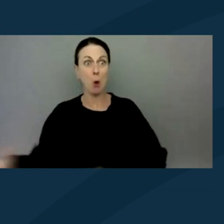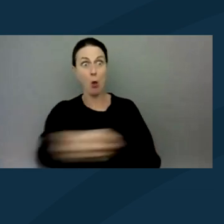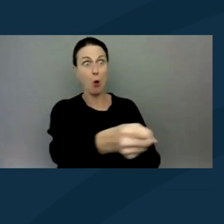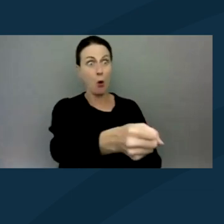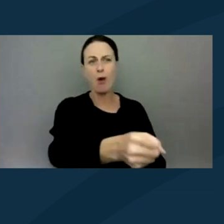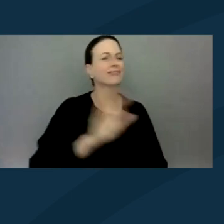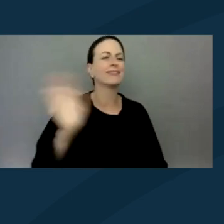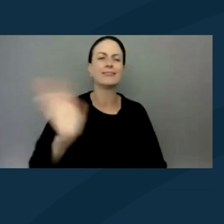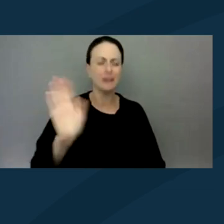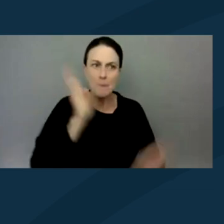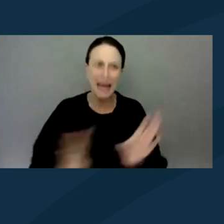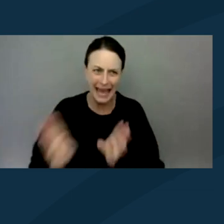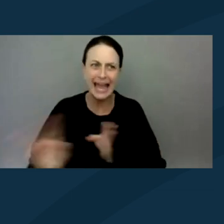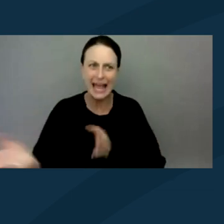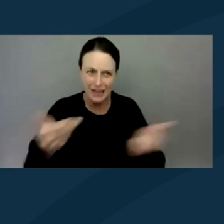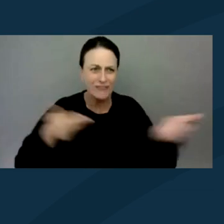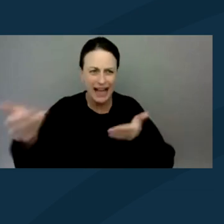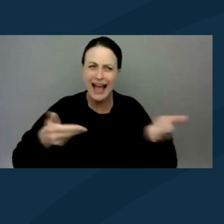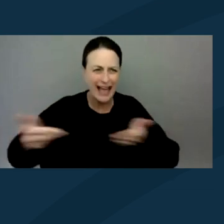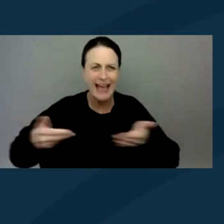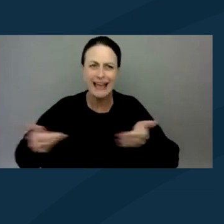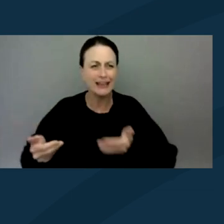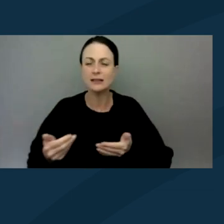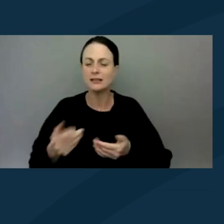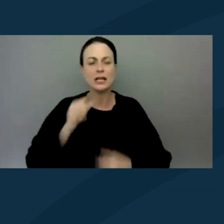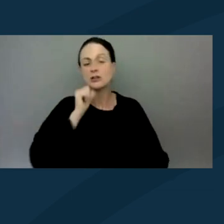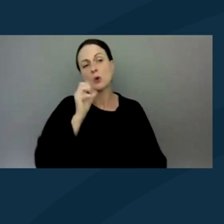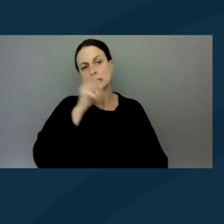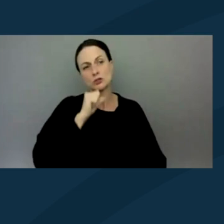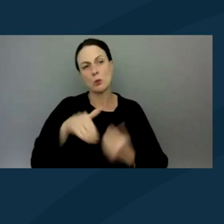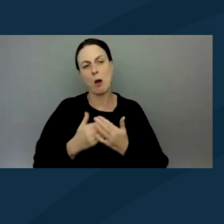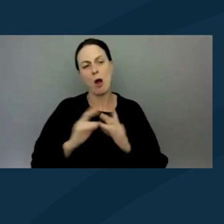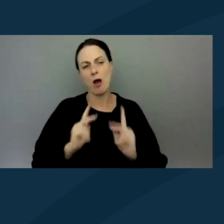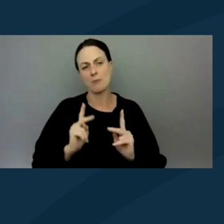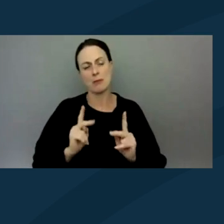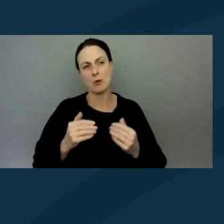And don't assume that all of your folks are not gonna have disabilities.